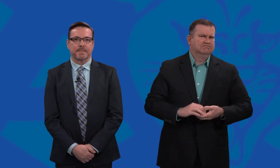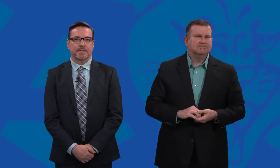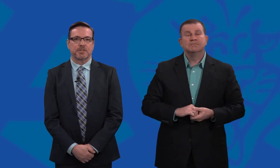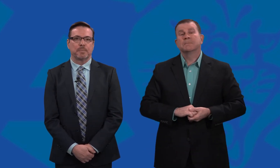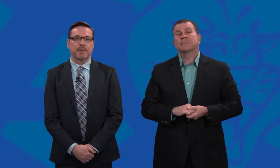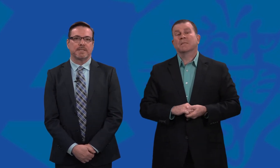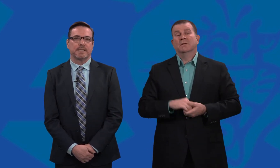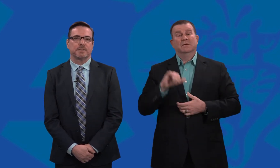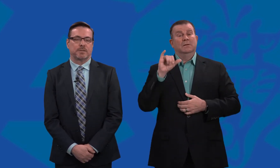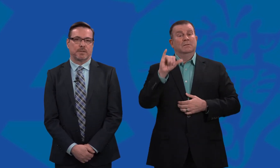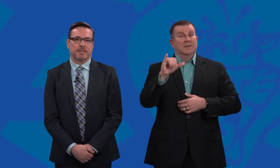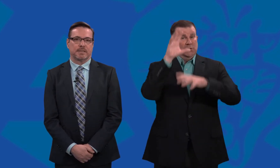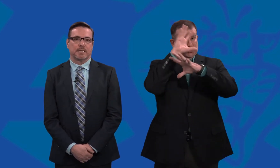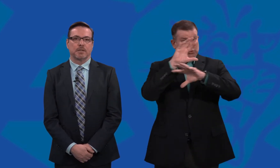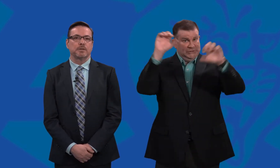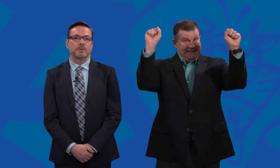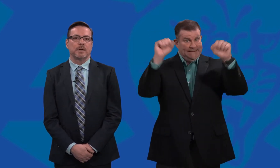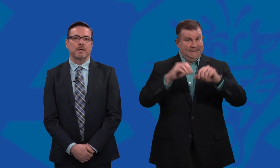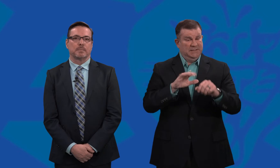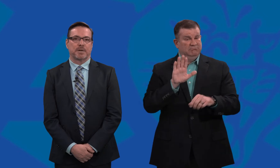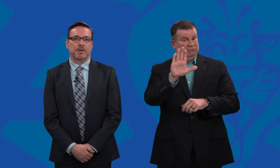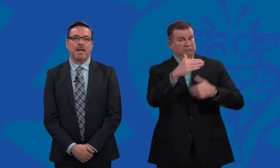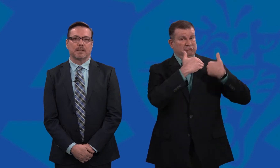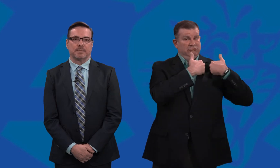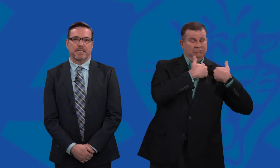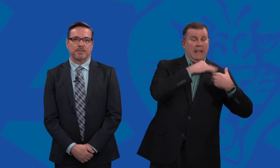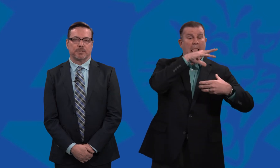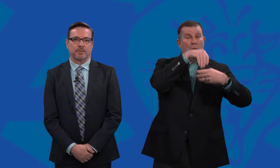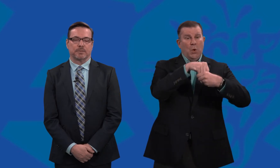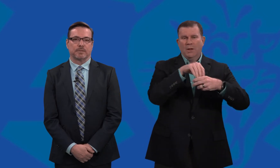The superintendent’s duties include but are not limited to